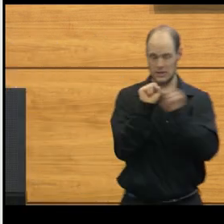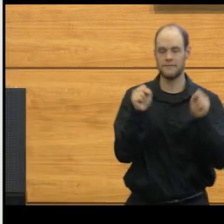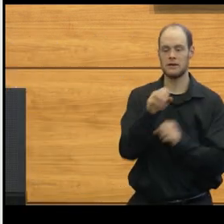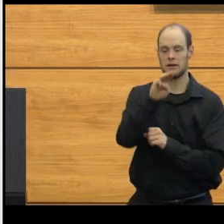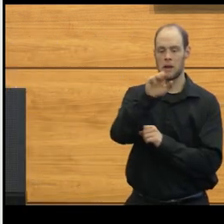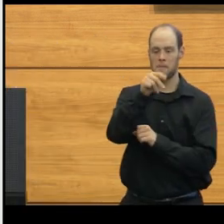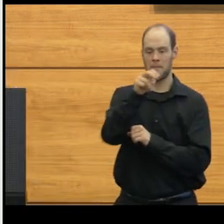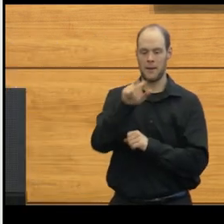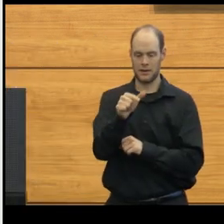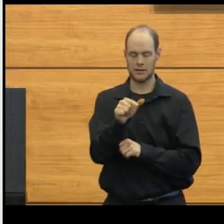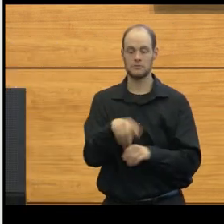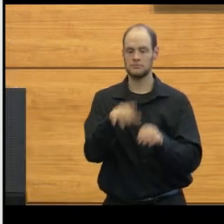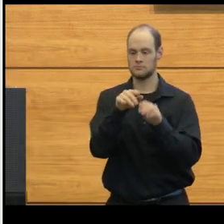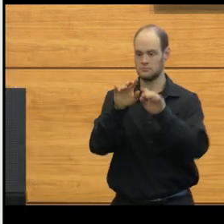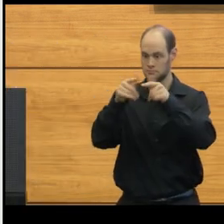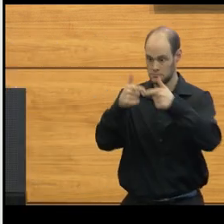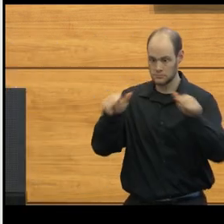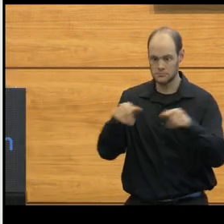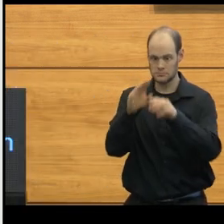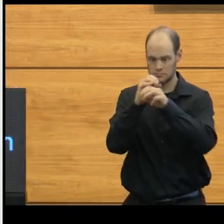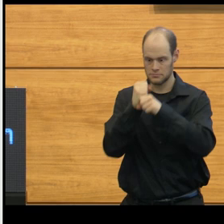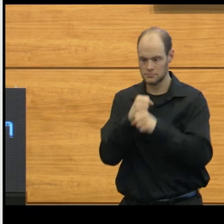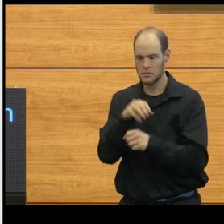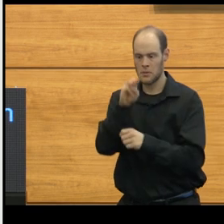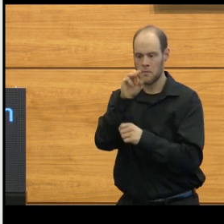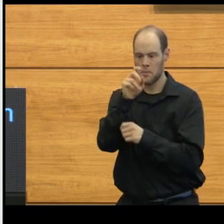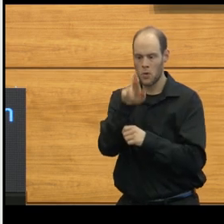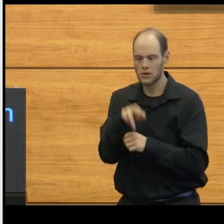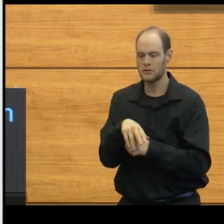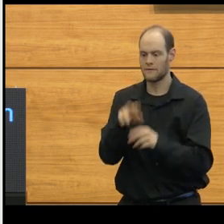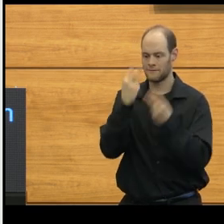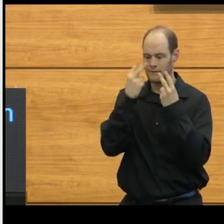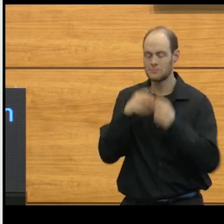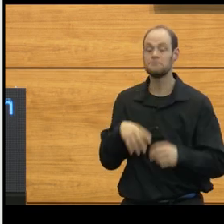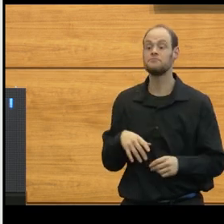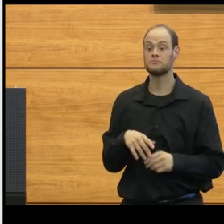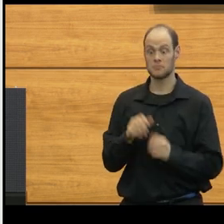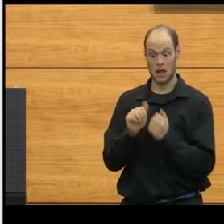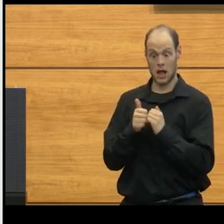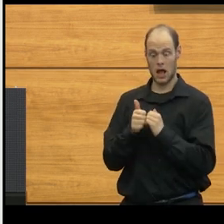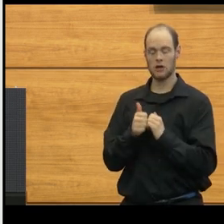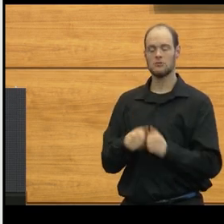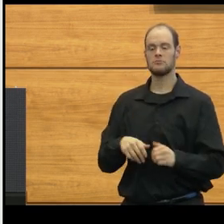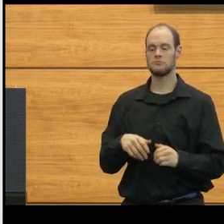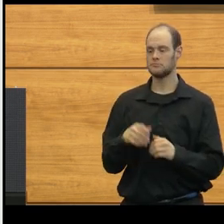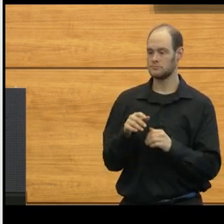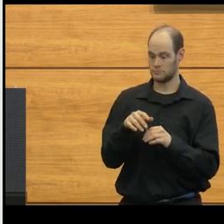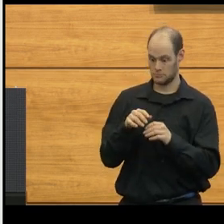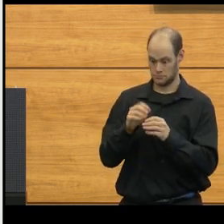We can map out language, we can map out motor and vision. We can actually do this in the operating room,